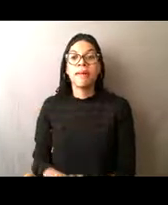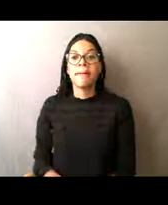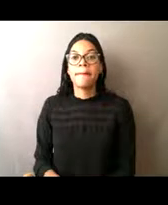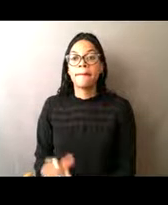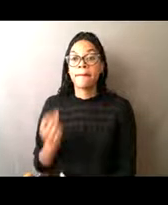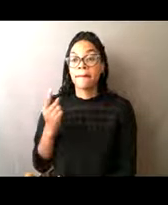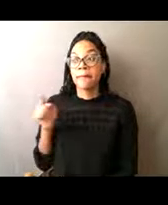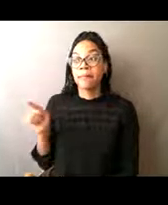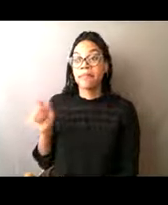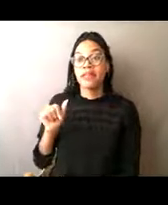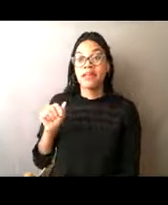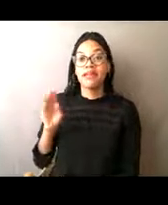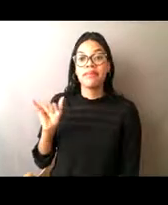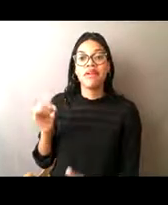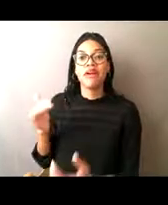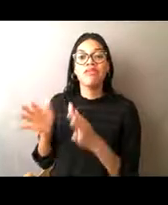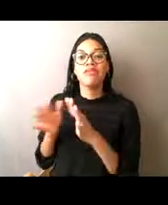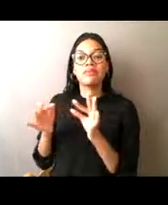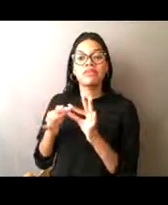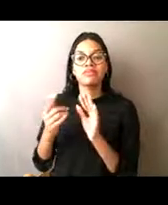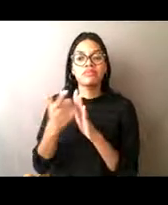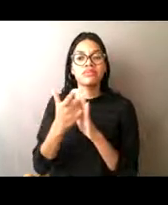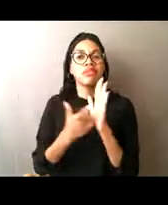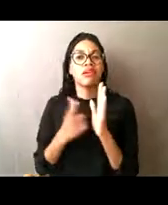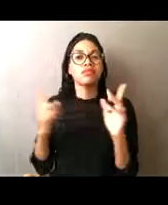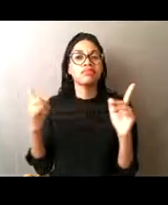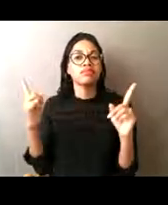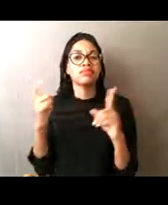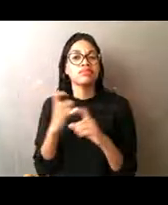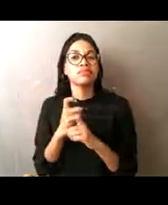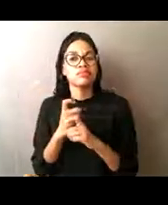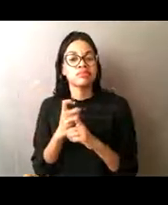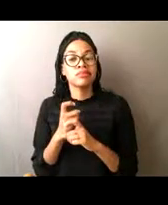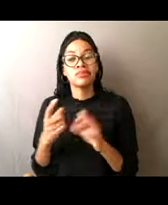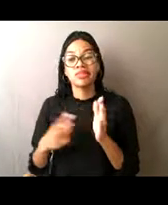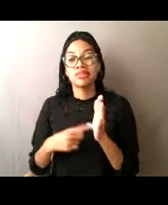the laws are very complicated. Sometimes they're difficult to understand.